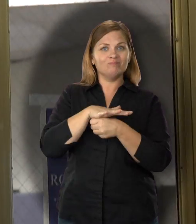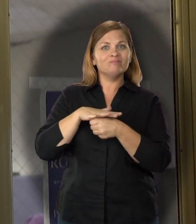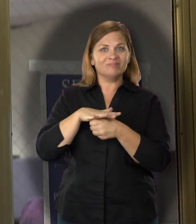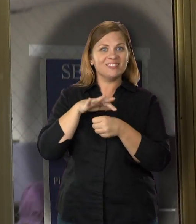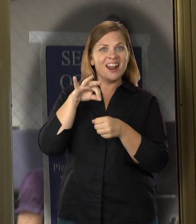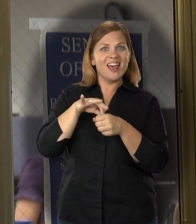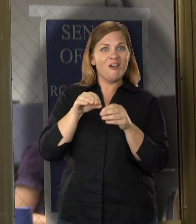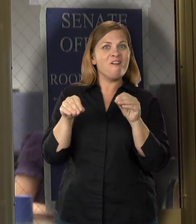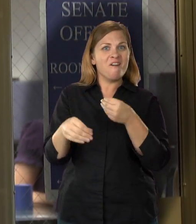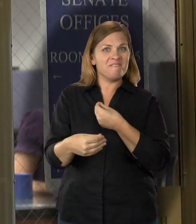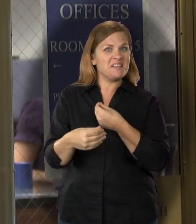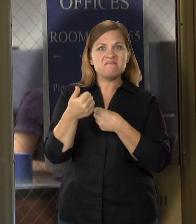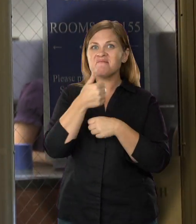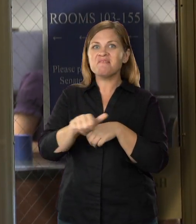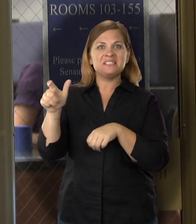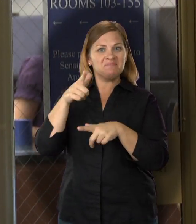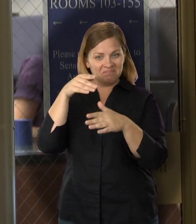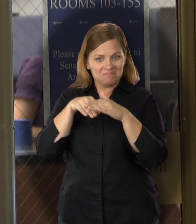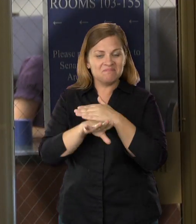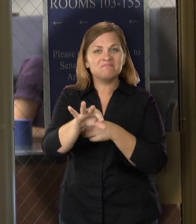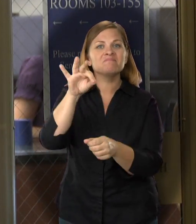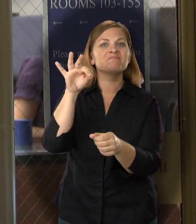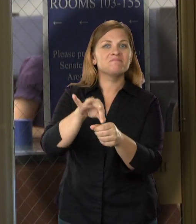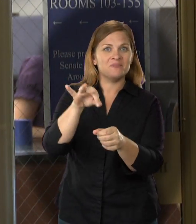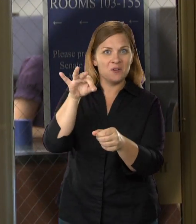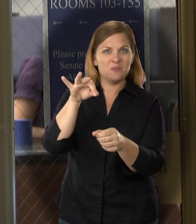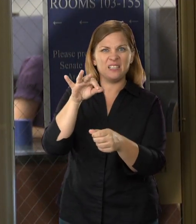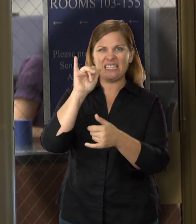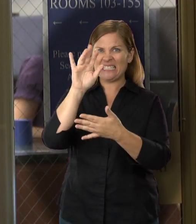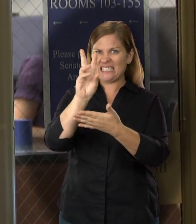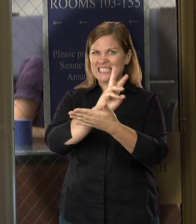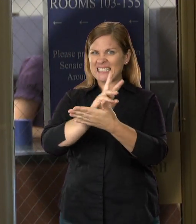Or you can go to your local elections office and vote there in person.